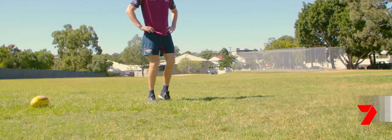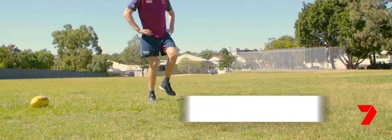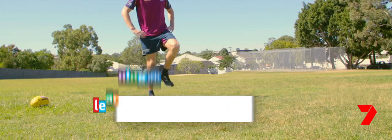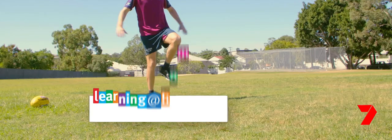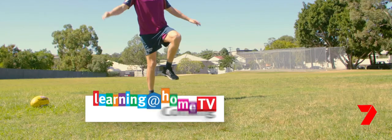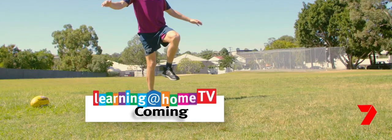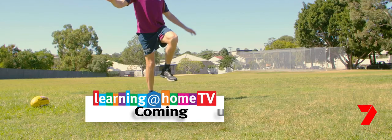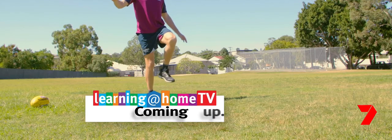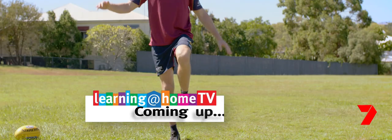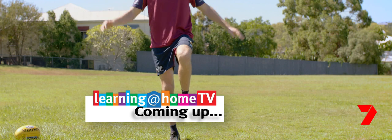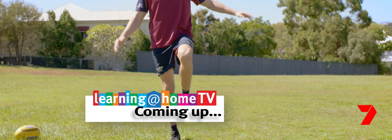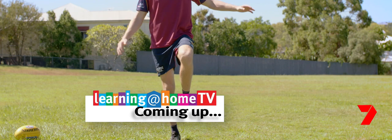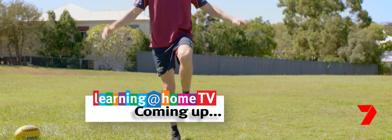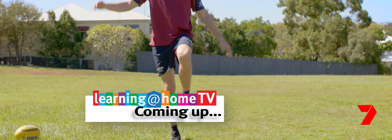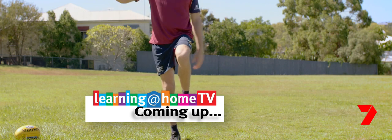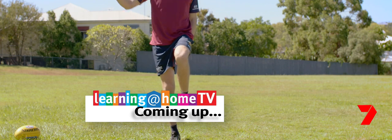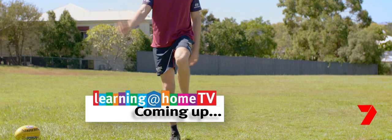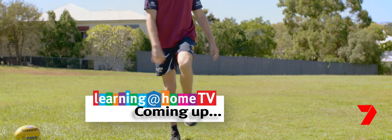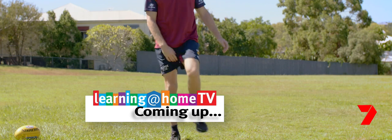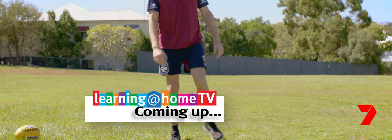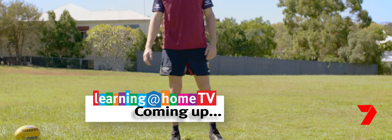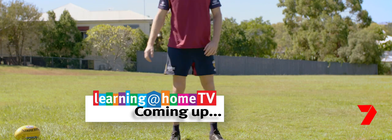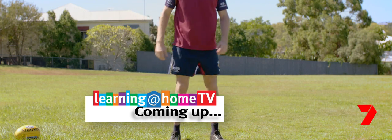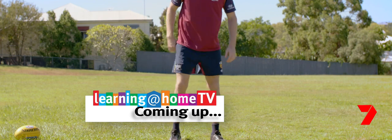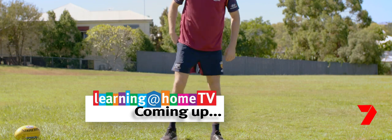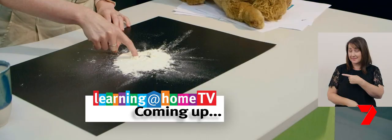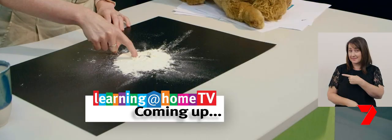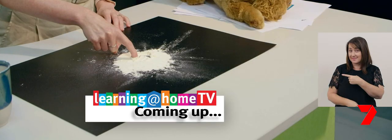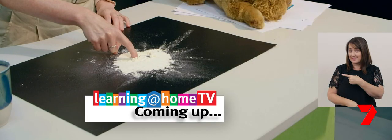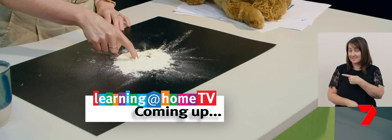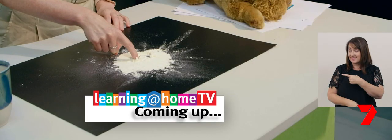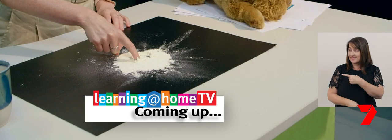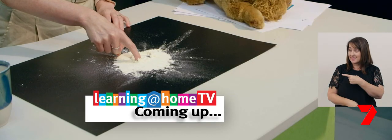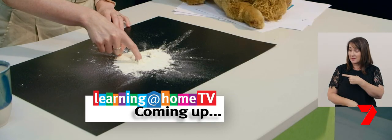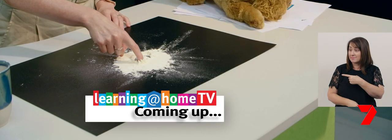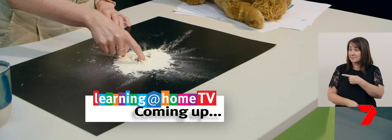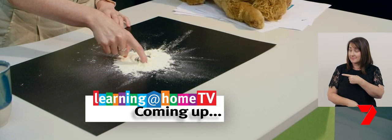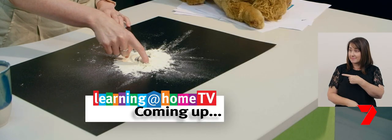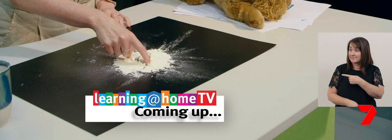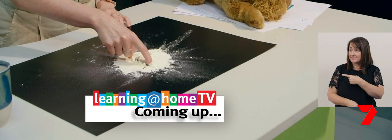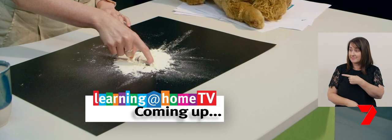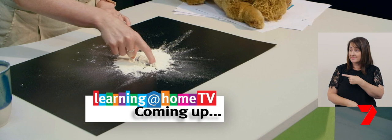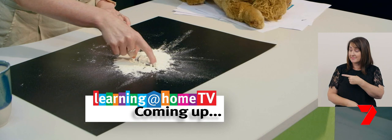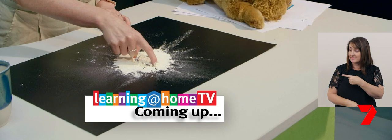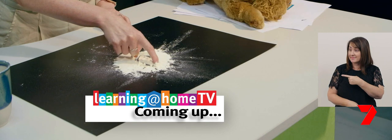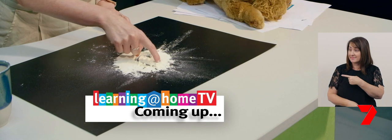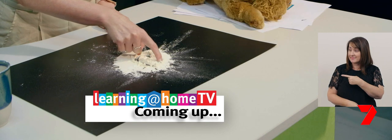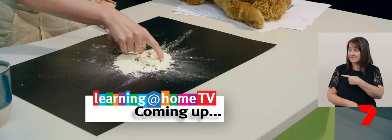Coming up, we have some tips that will help everyone stay fit and healthy. In English, there's a chance to have fun looking at words and letters.